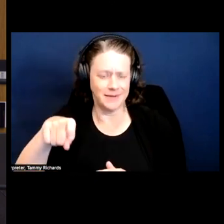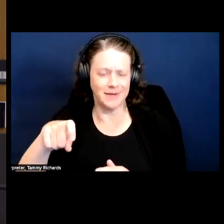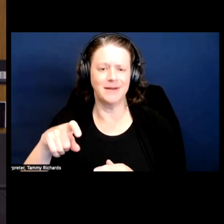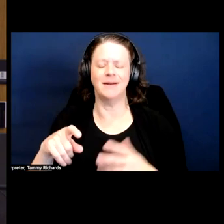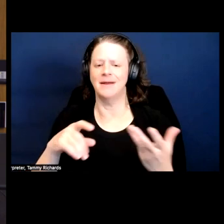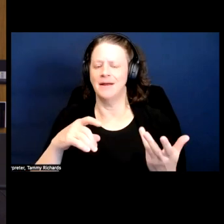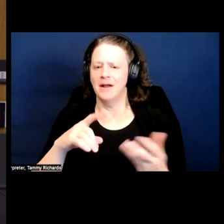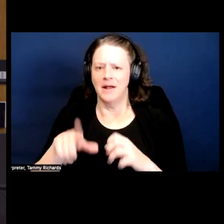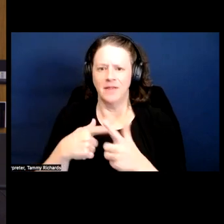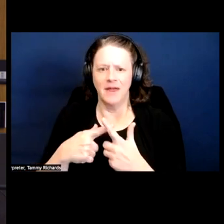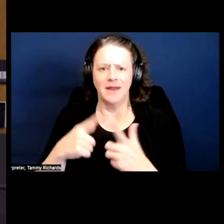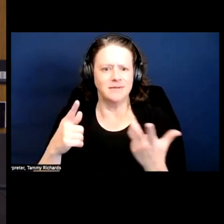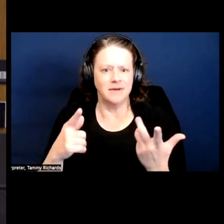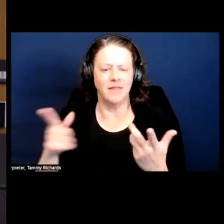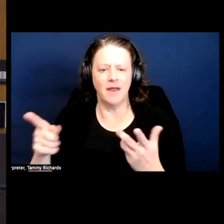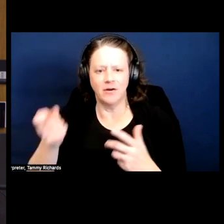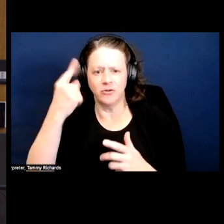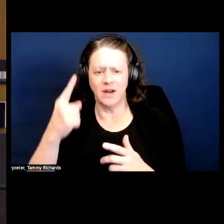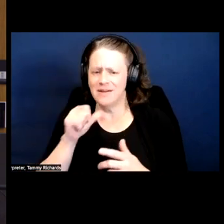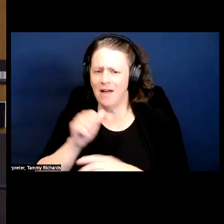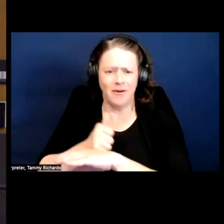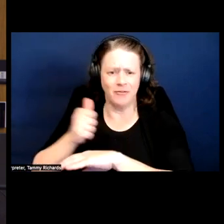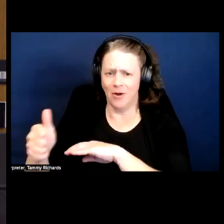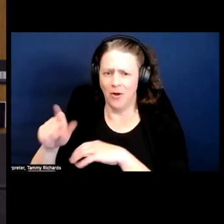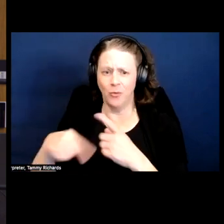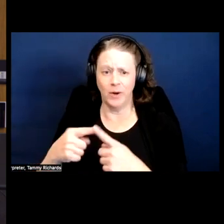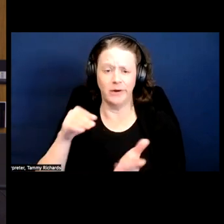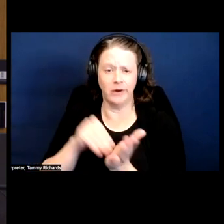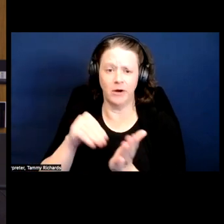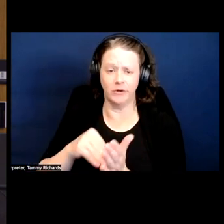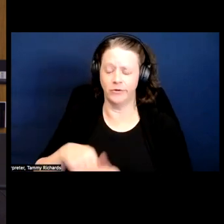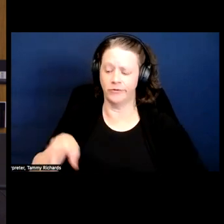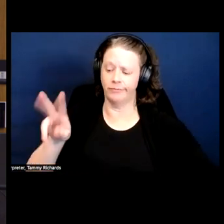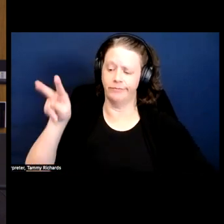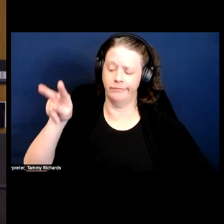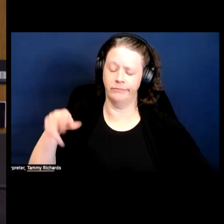that when doctors are terrible to them and there's this larger experience they can put